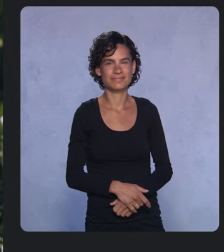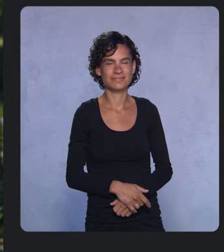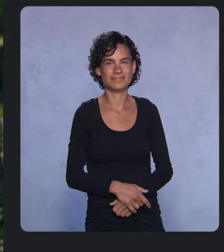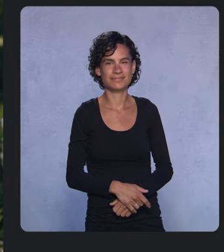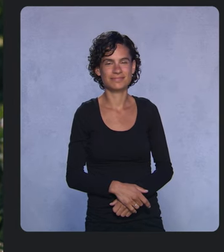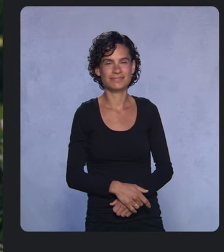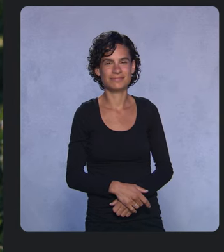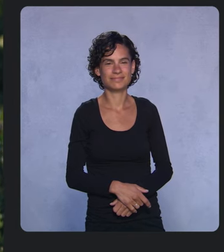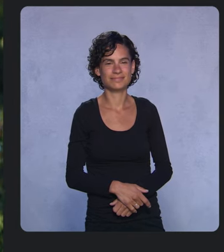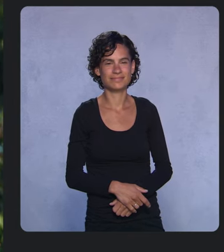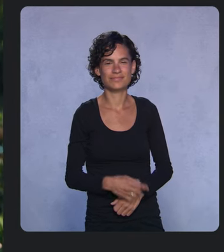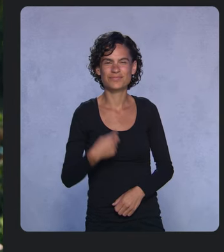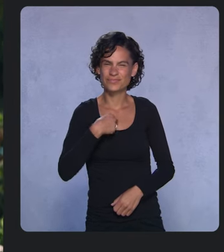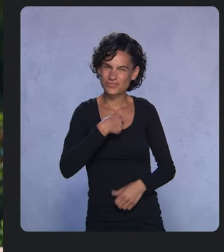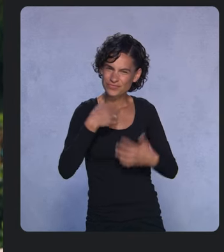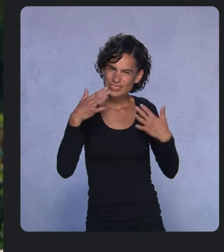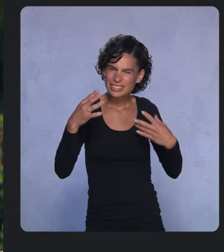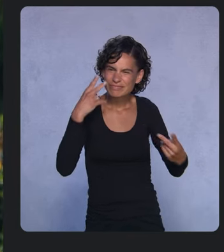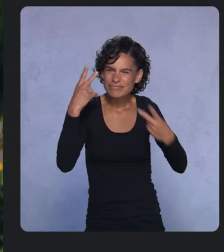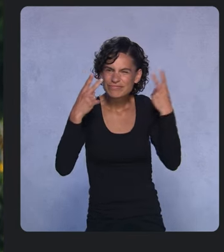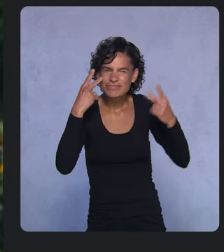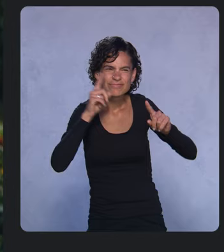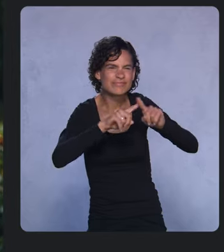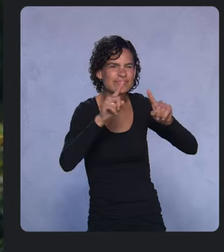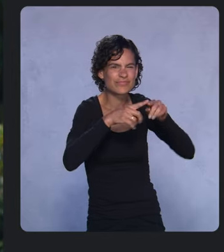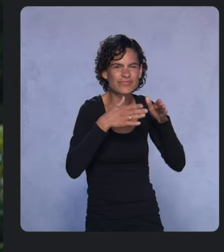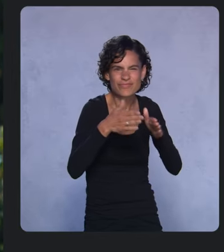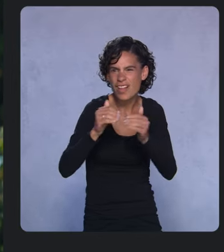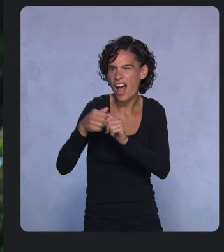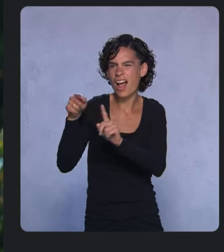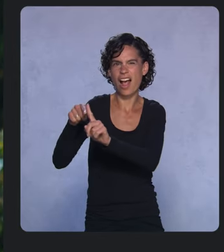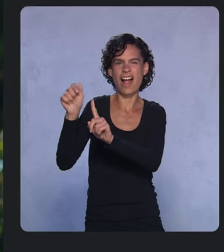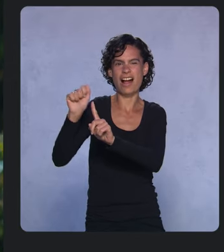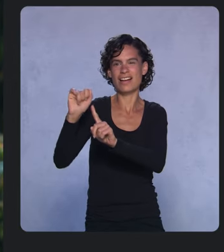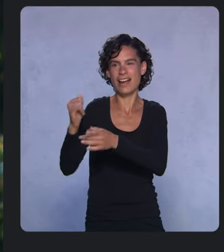We’ve seen the many ways AI is making our products more helpful in people’s daily lives.